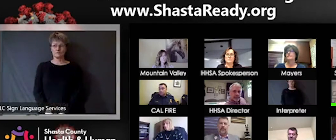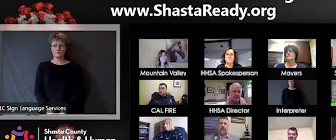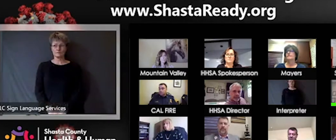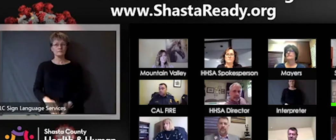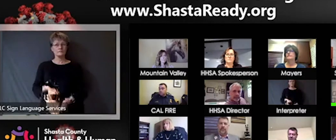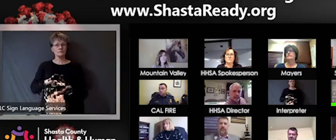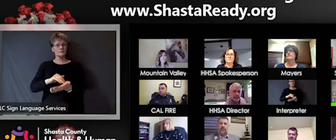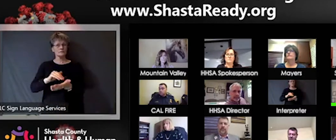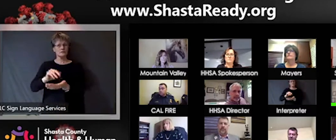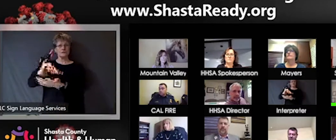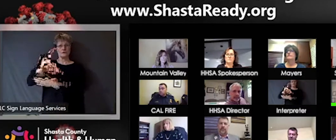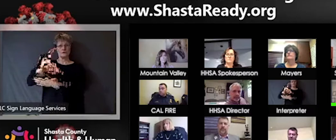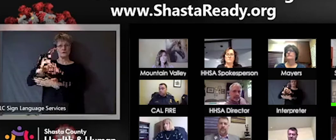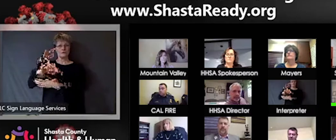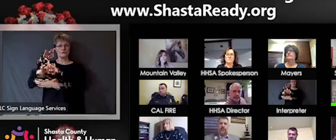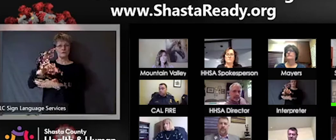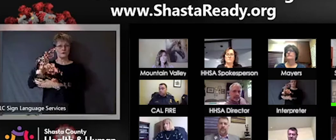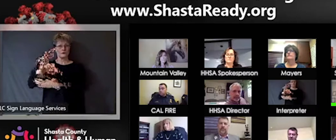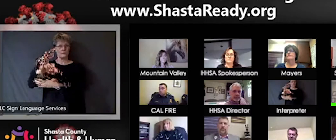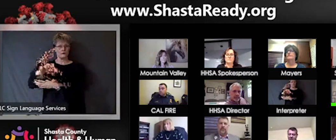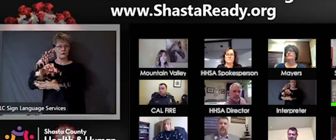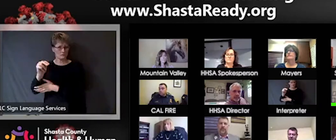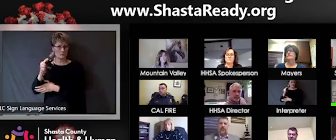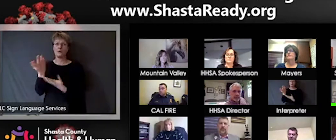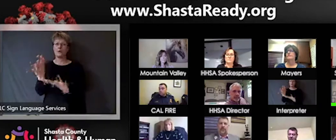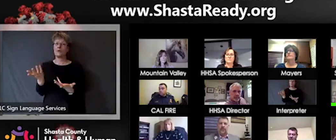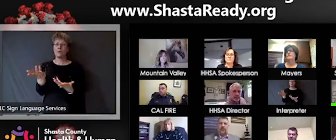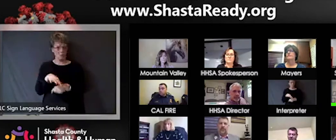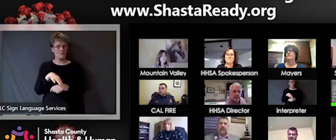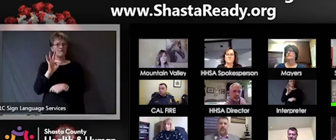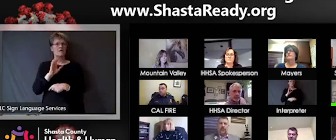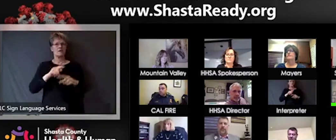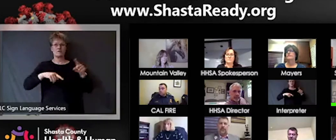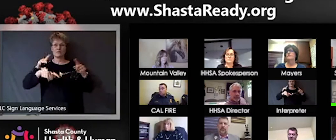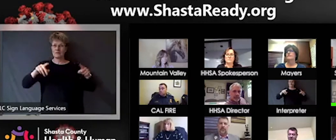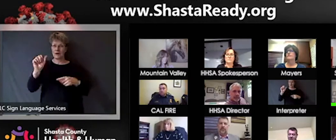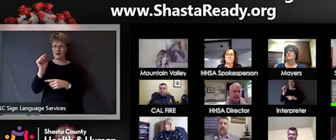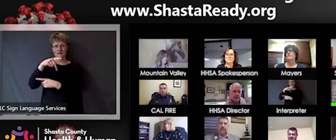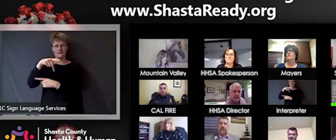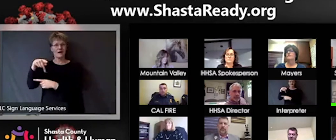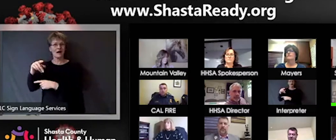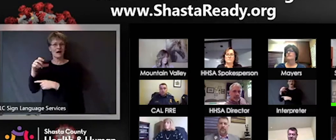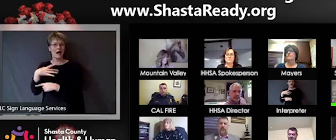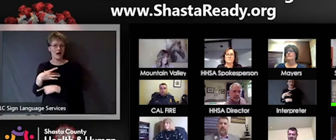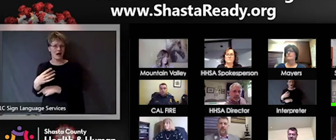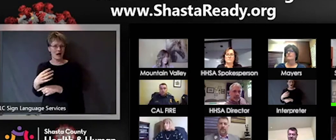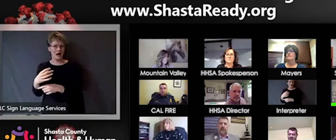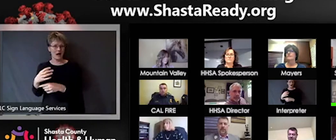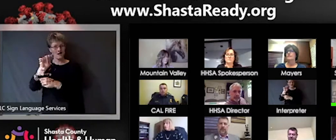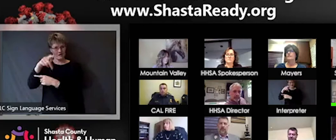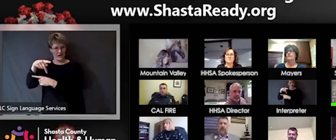that actually sound pretty interesting that I have not seen available in the